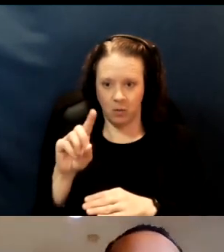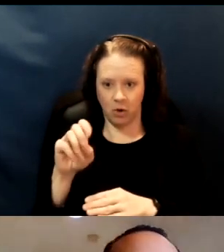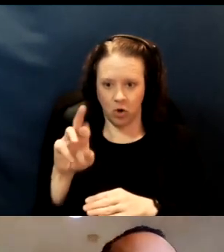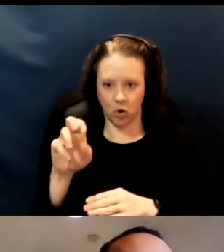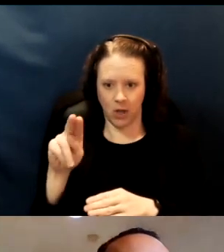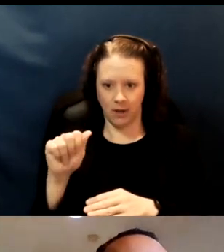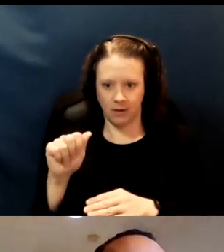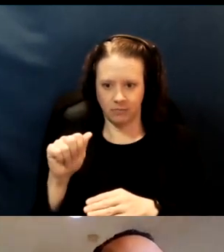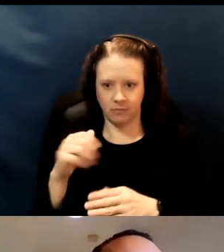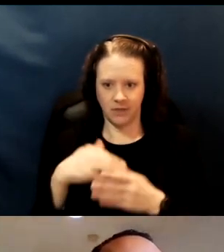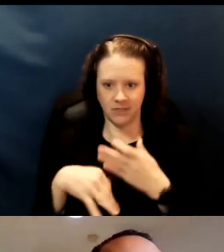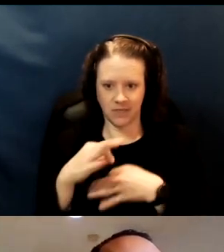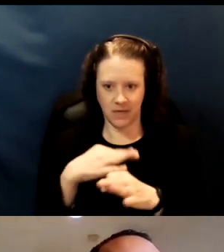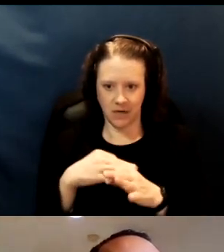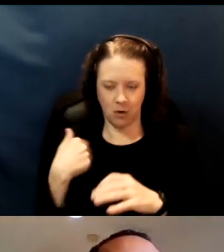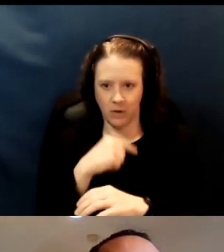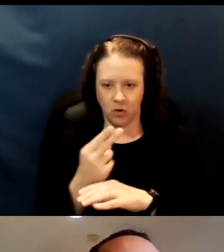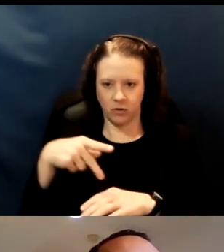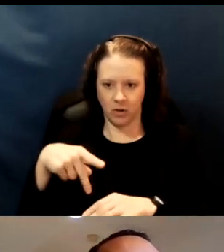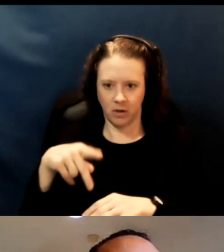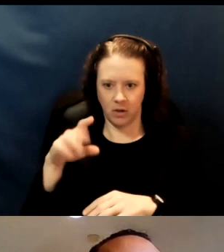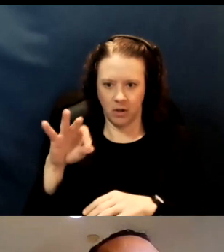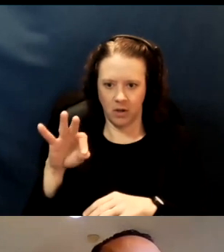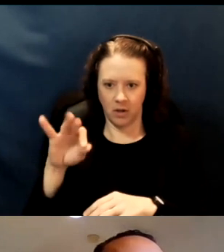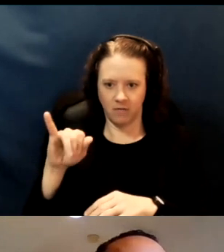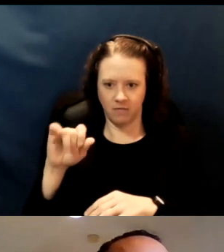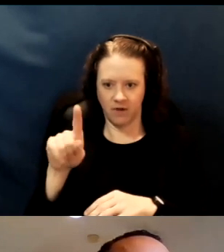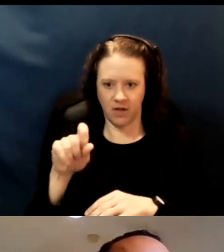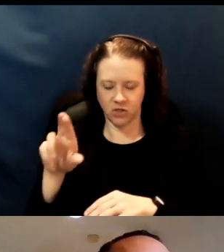We won't be using the Pfizer vaccine because of the cold chain logistics required,